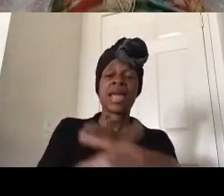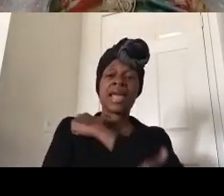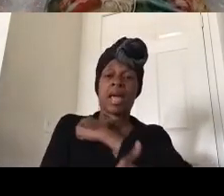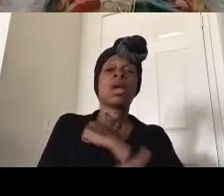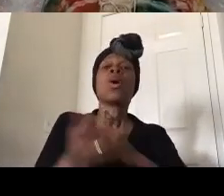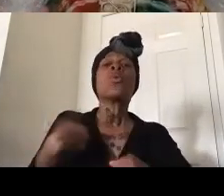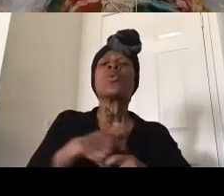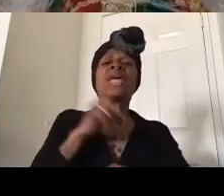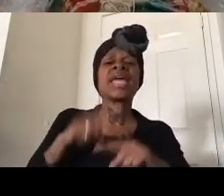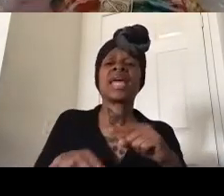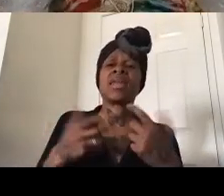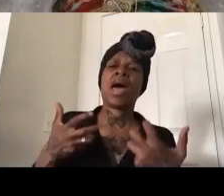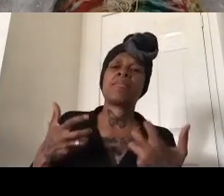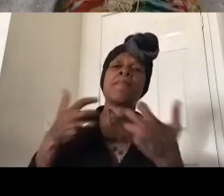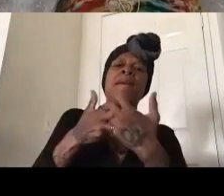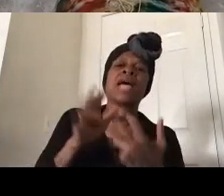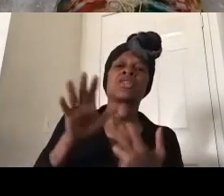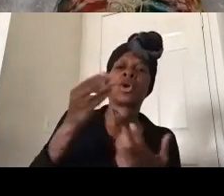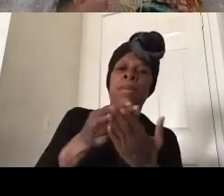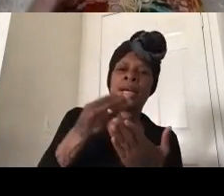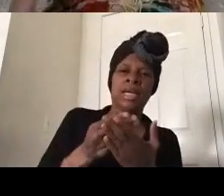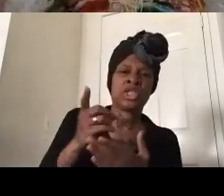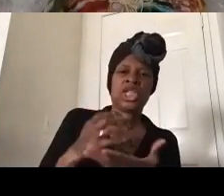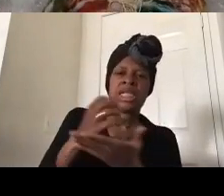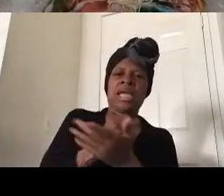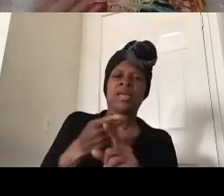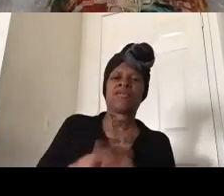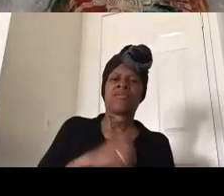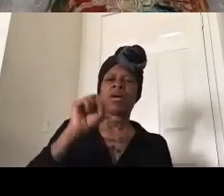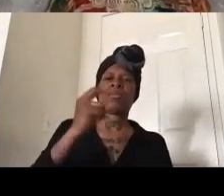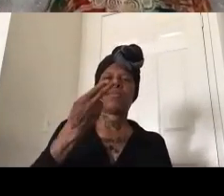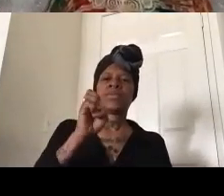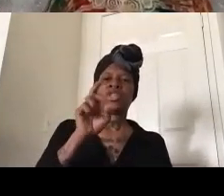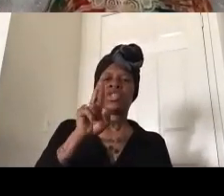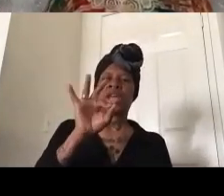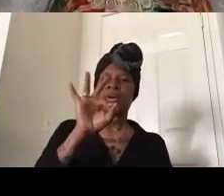she gets from police and sheriff but we have five months now